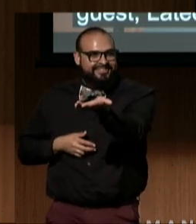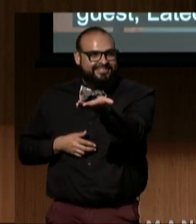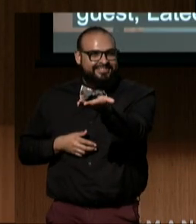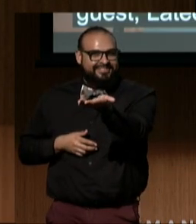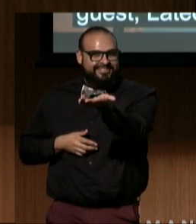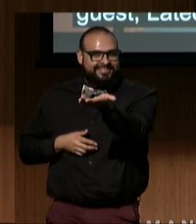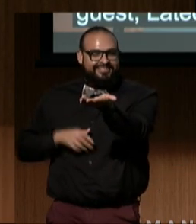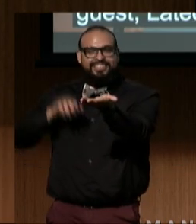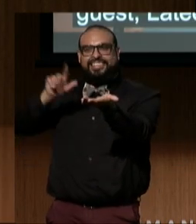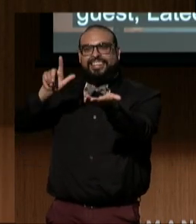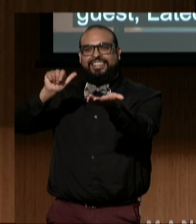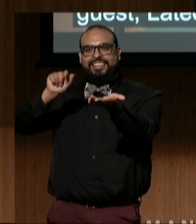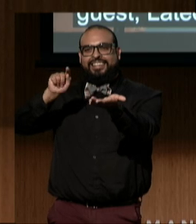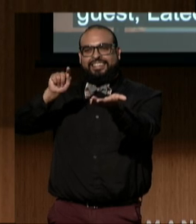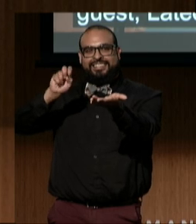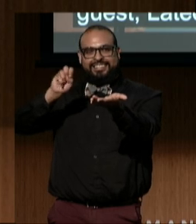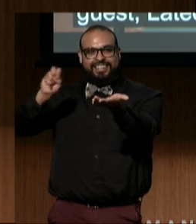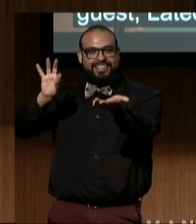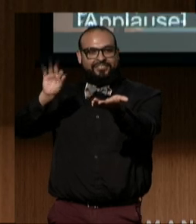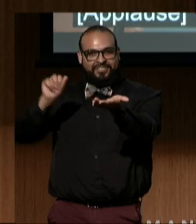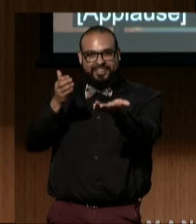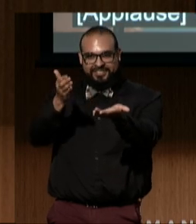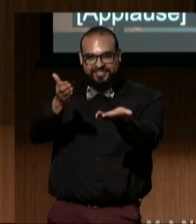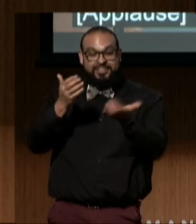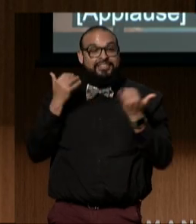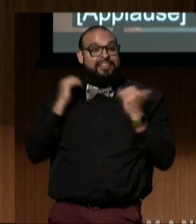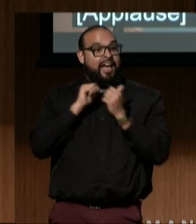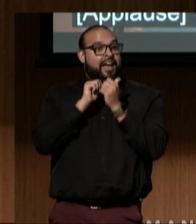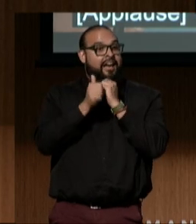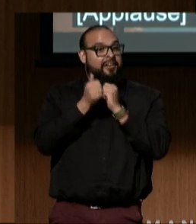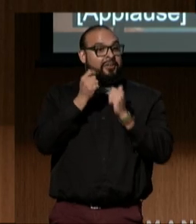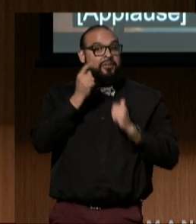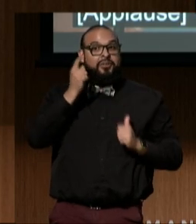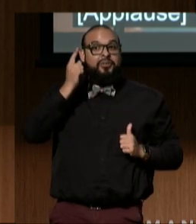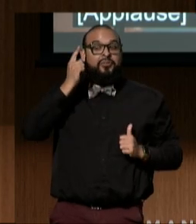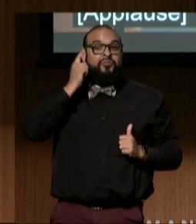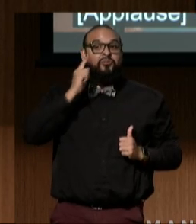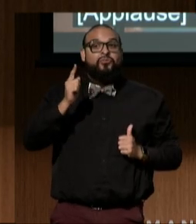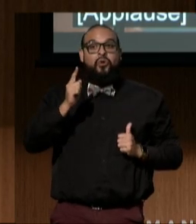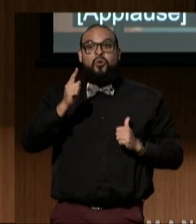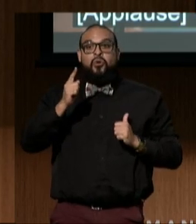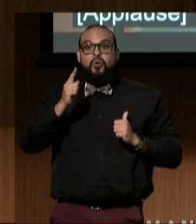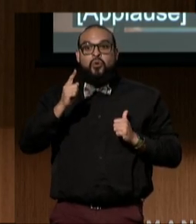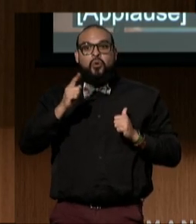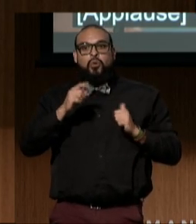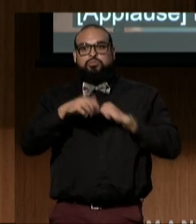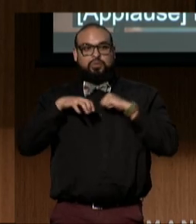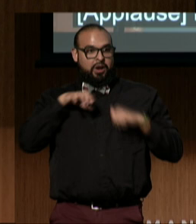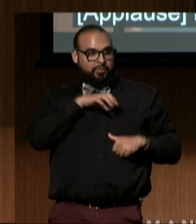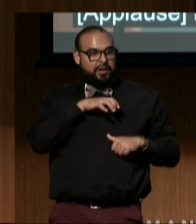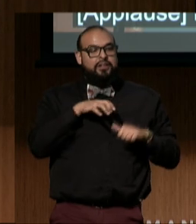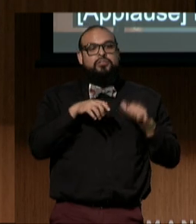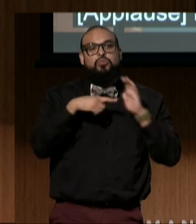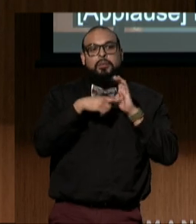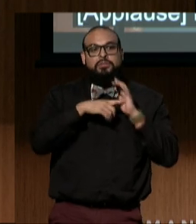Lateefah... (audience applauding) is running for Congress to represent Oakland, Berkeley, and other parts of Alameda County